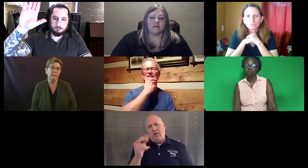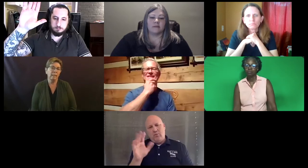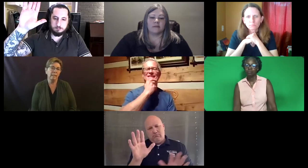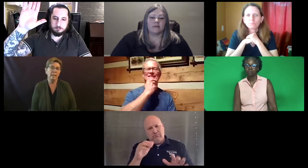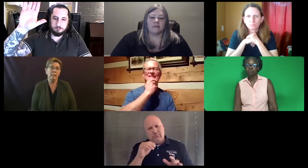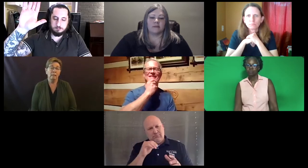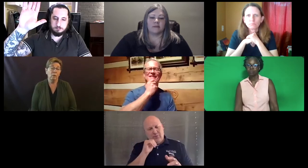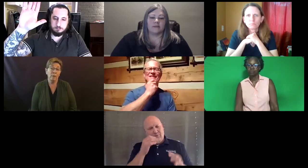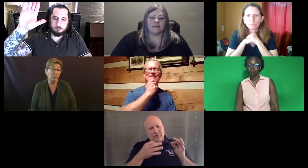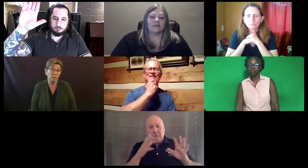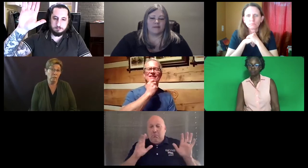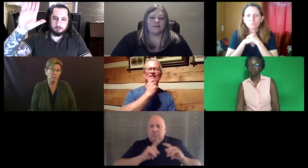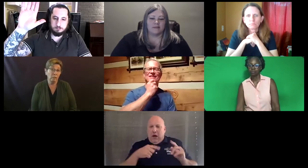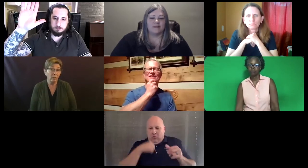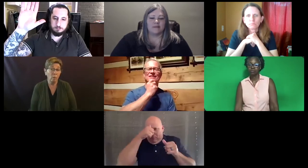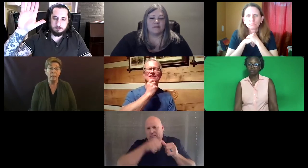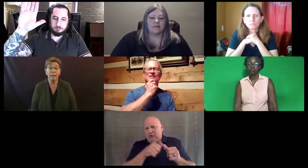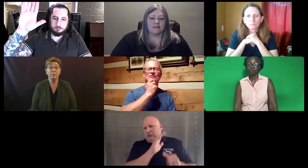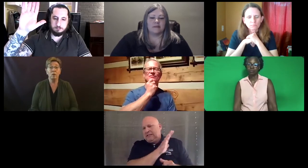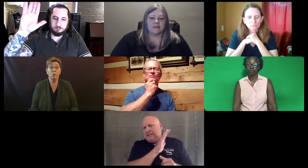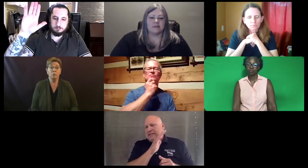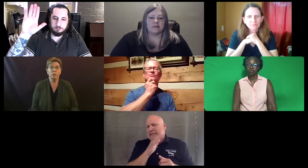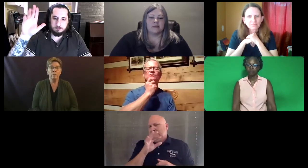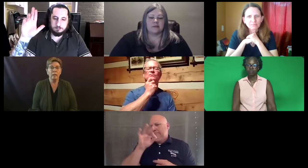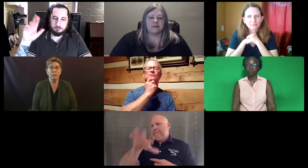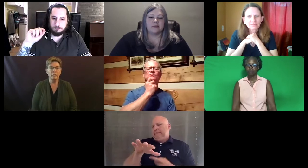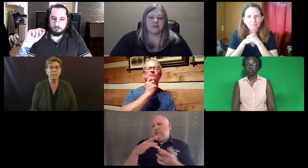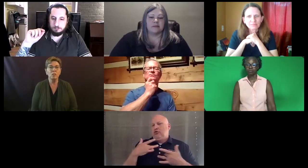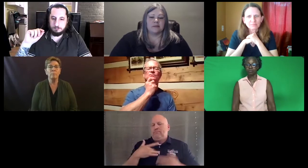Because I'm not here to speak for Idaho, and I have no judgment on their decision, but